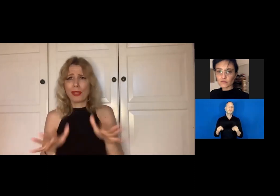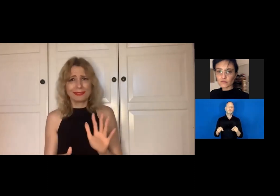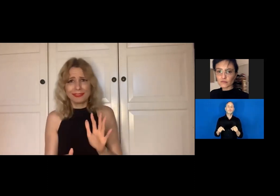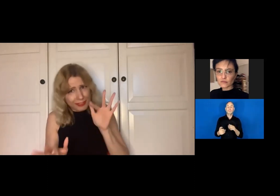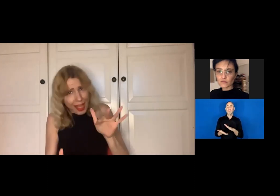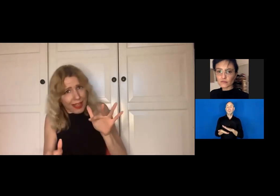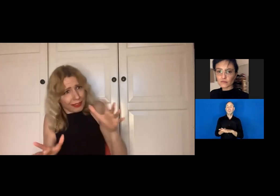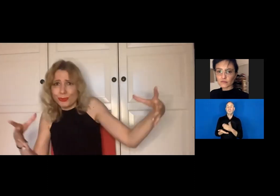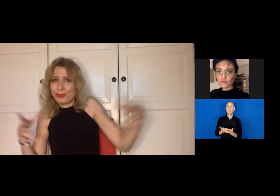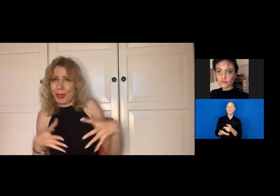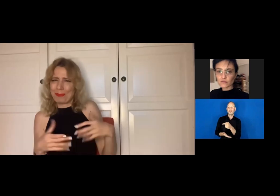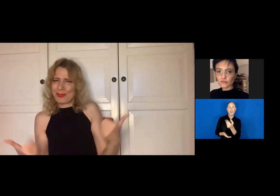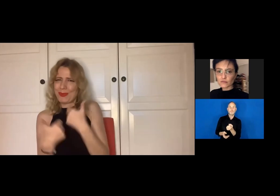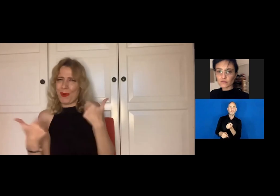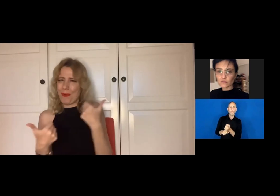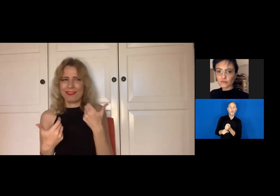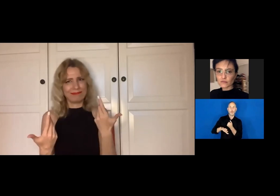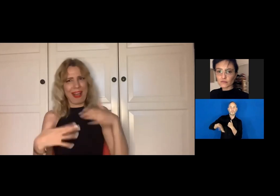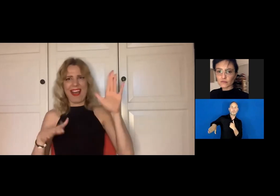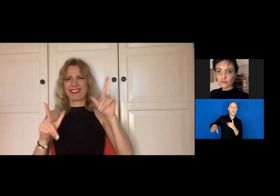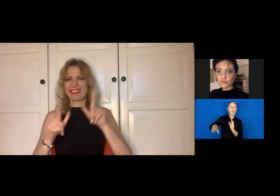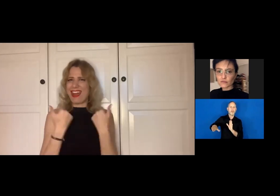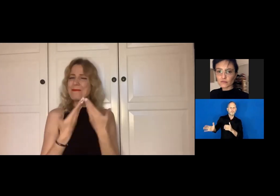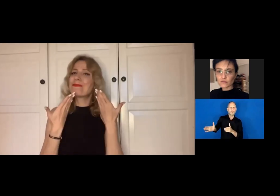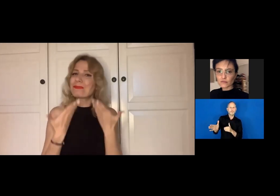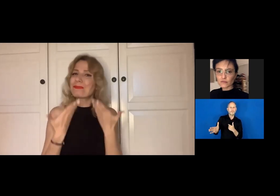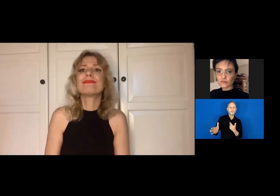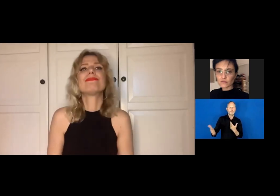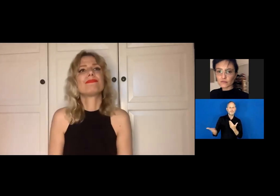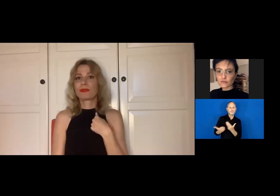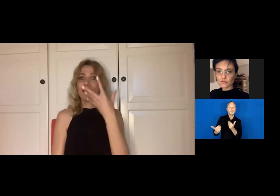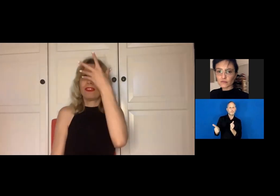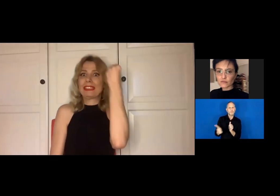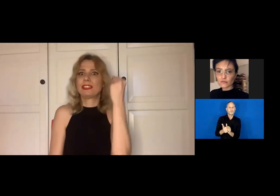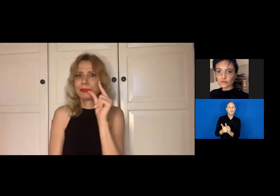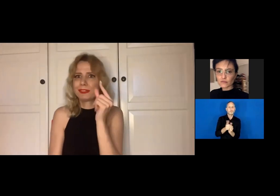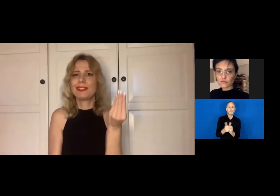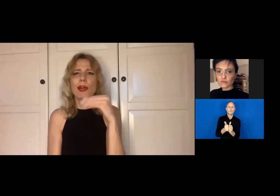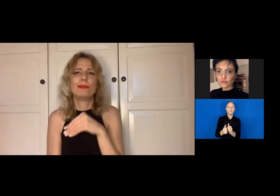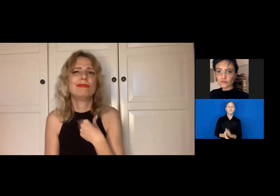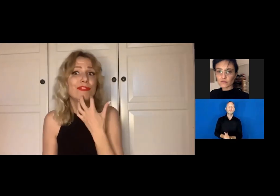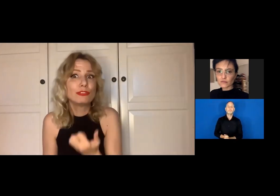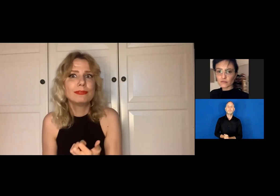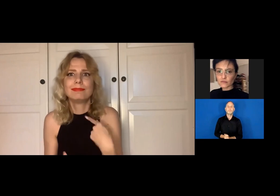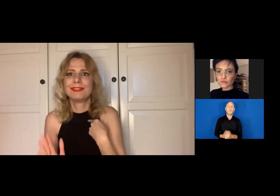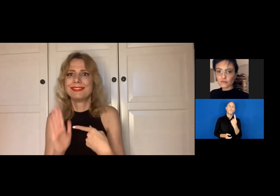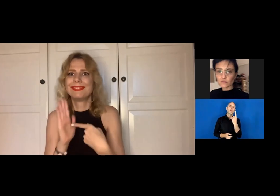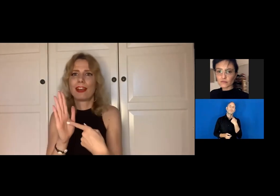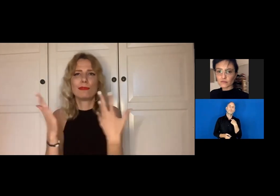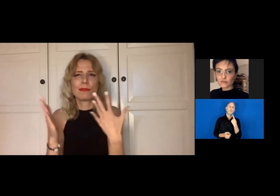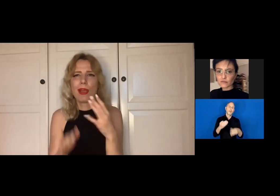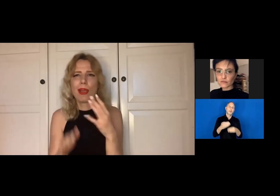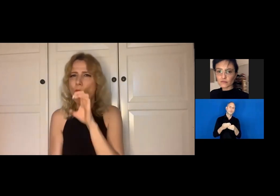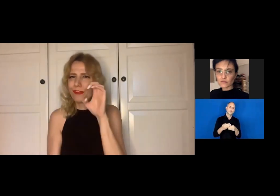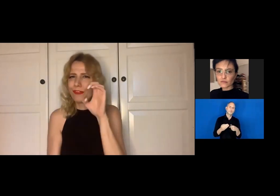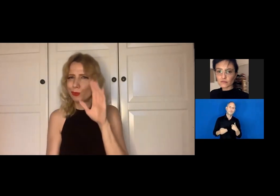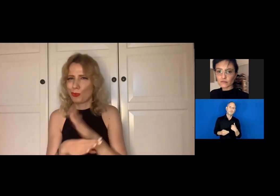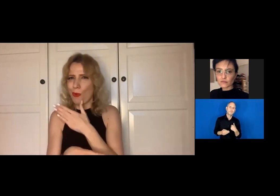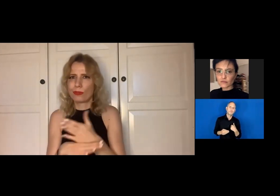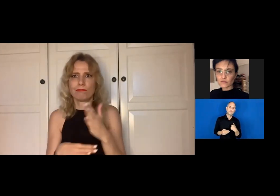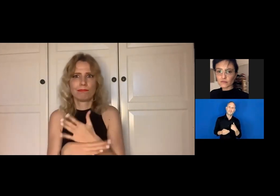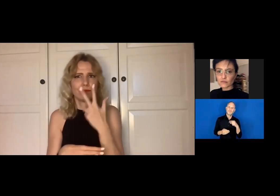So it was also nice to have... Like, both of us have work to do in that sense. Also, I forgot to add a little thing